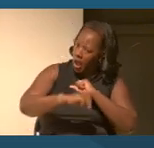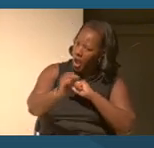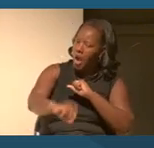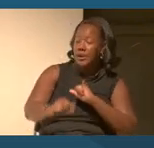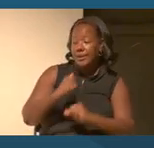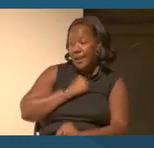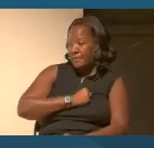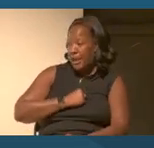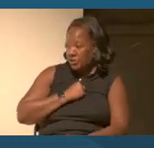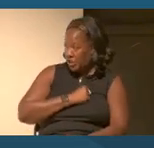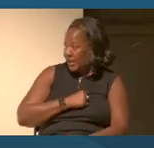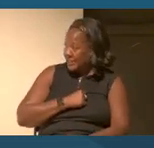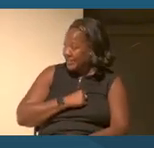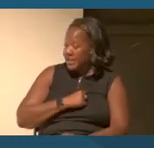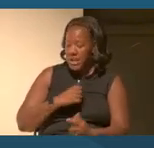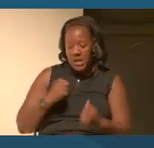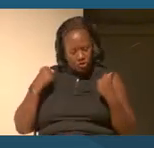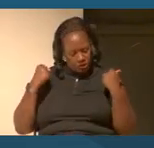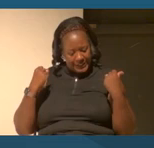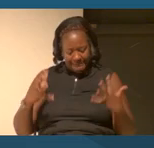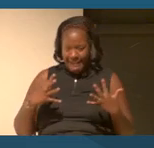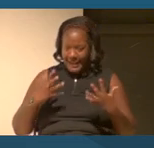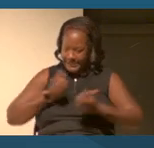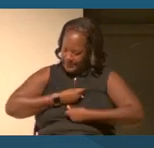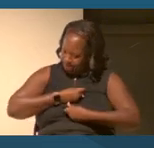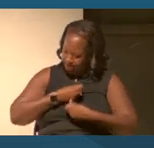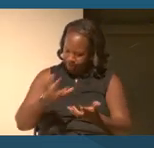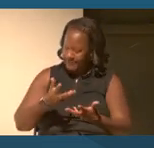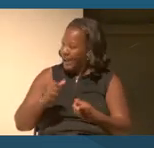I feel like there's a lot to say.